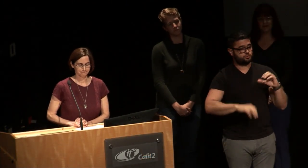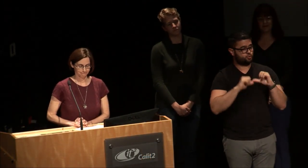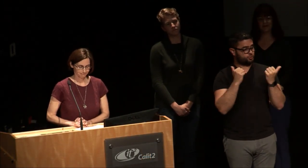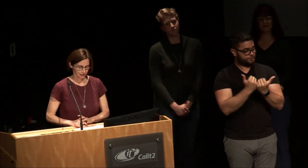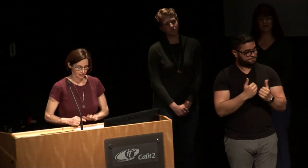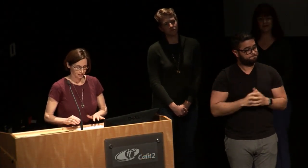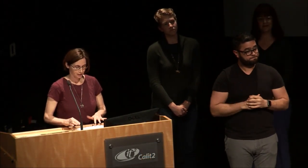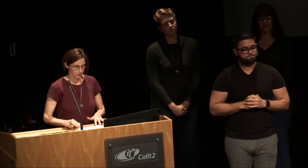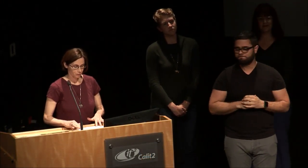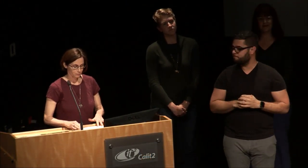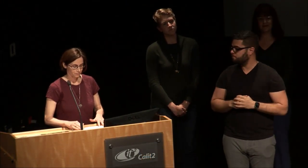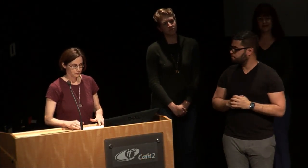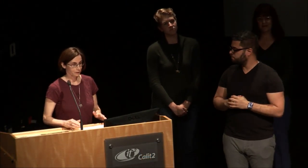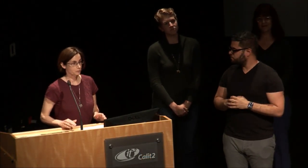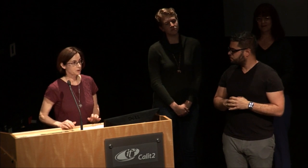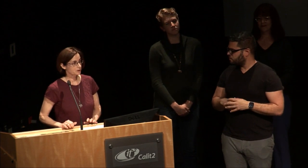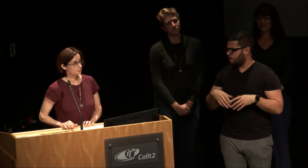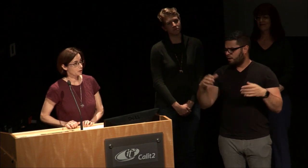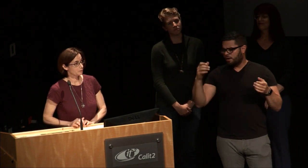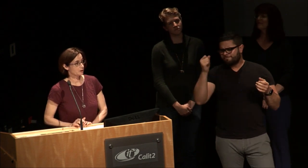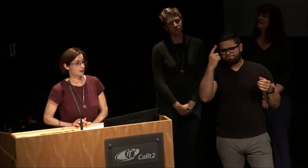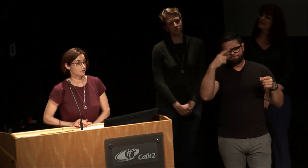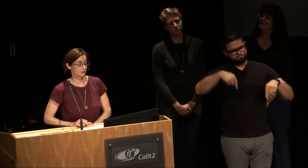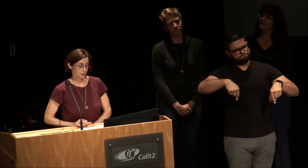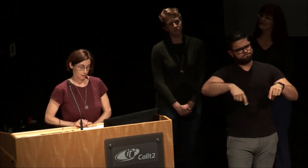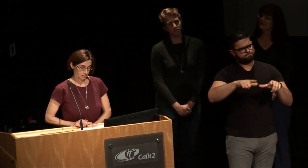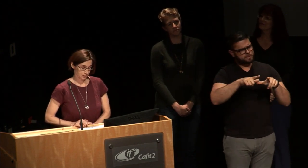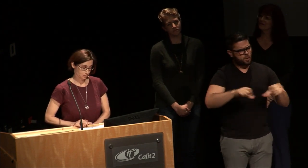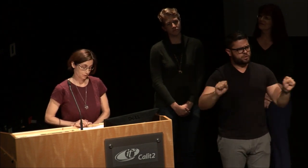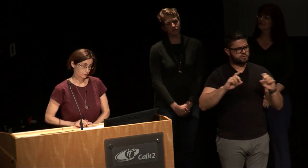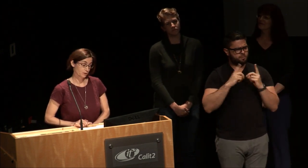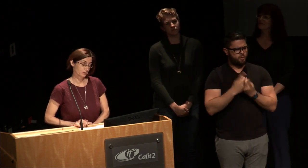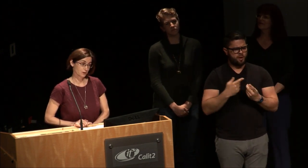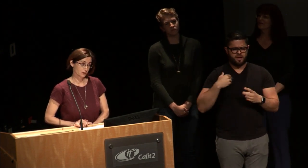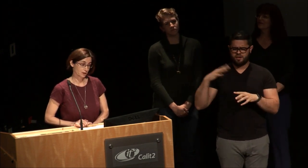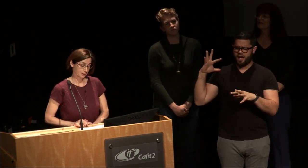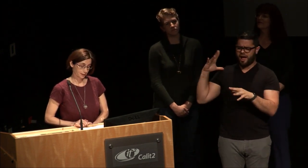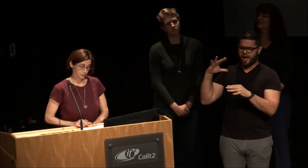so the linguistics department has a long history of research on sign language